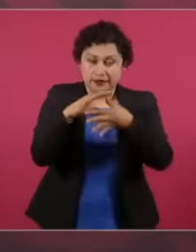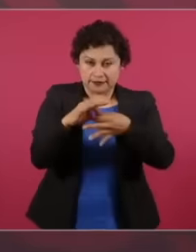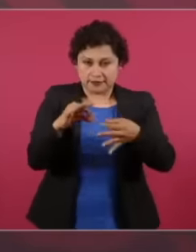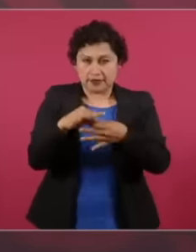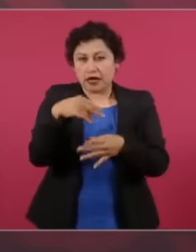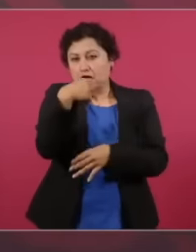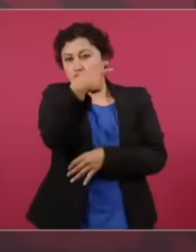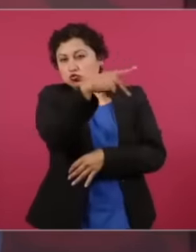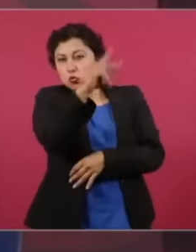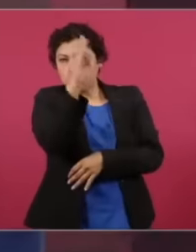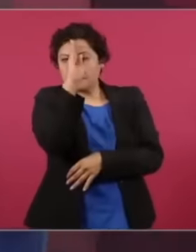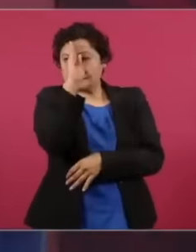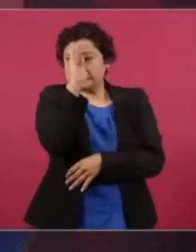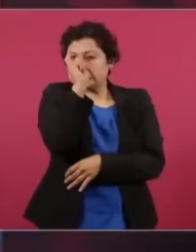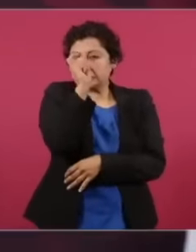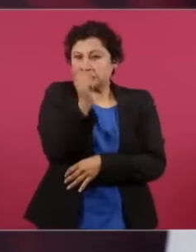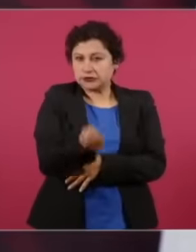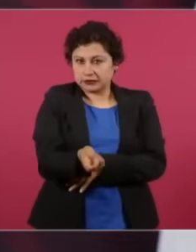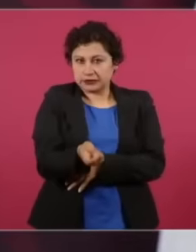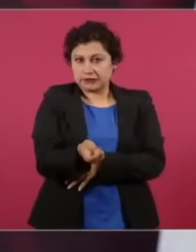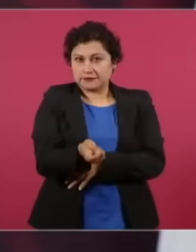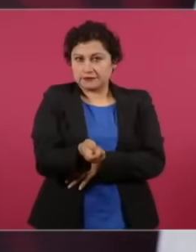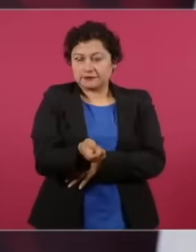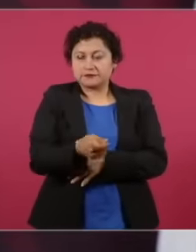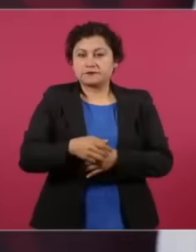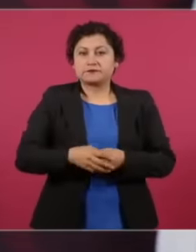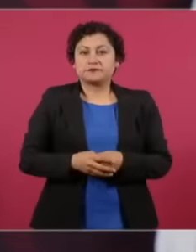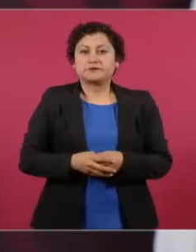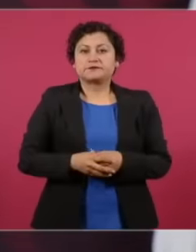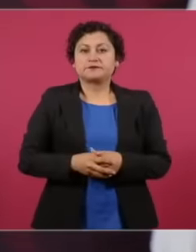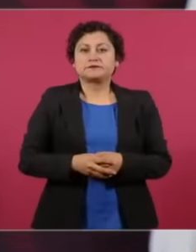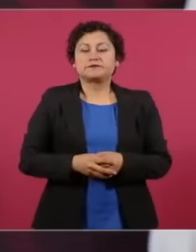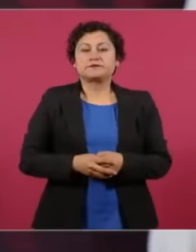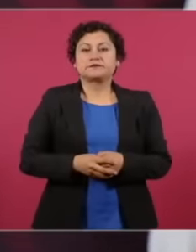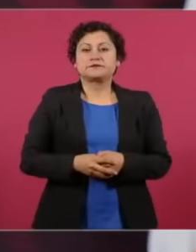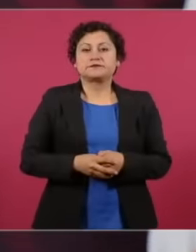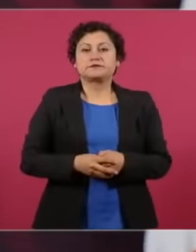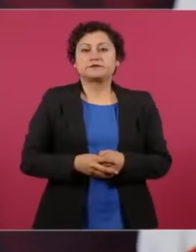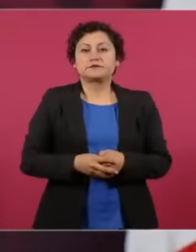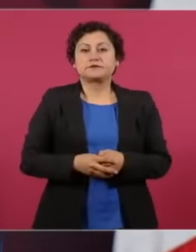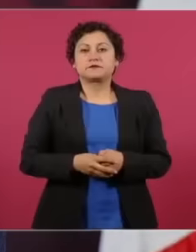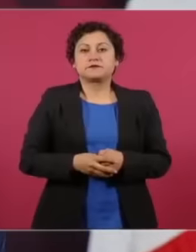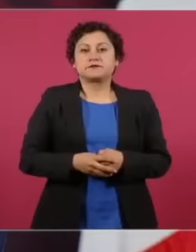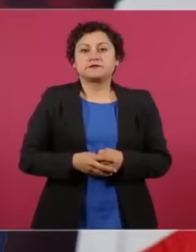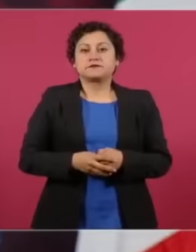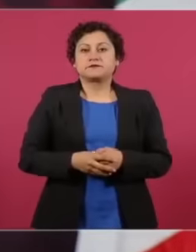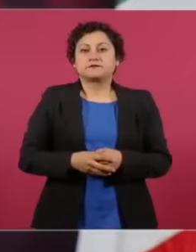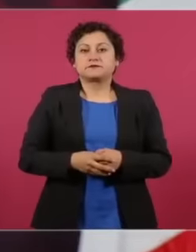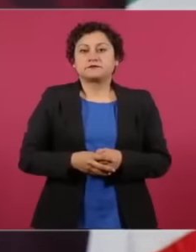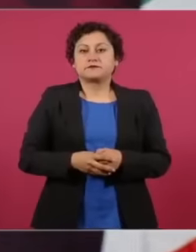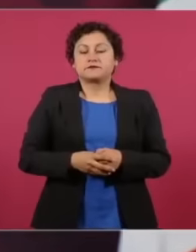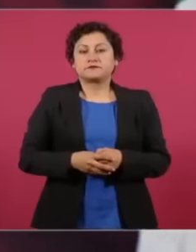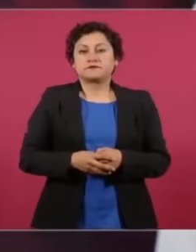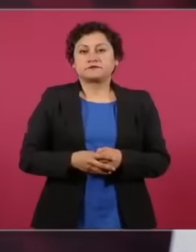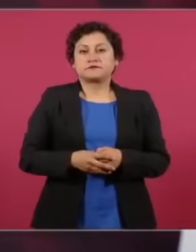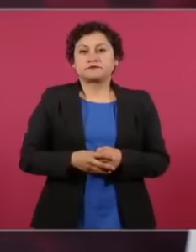this the people